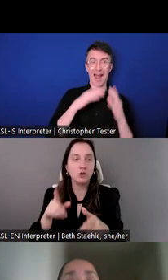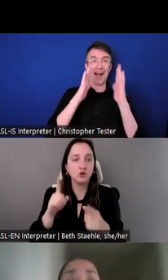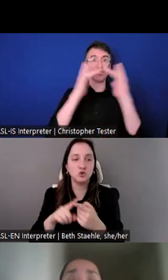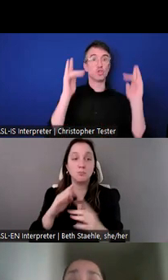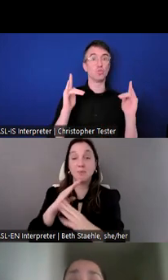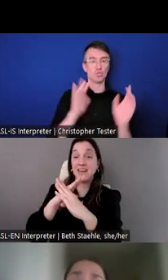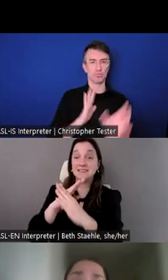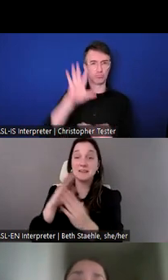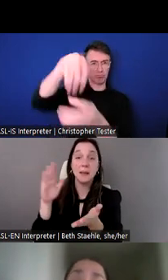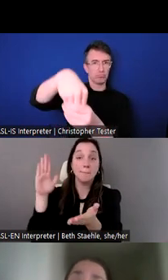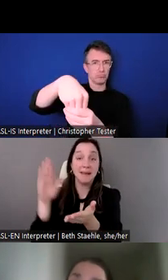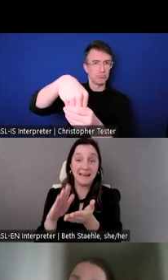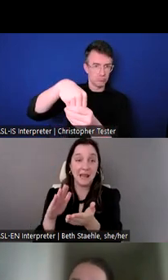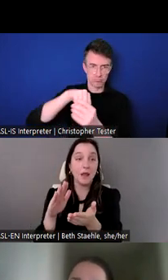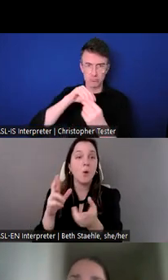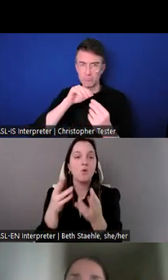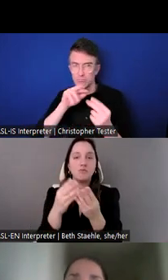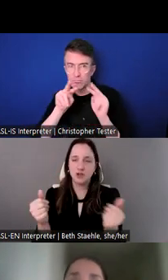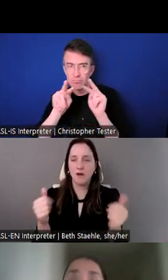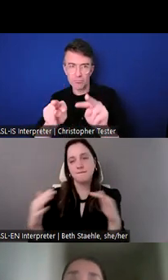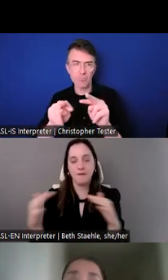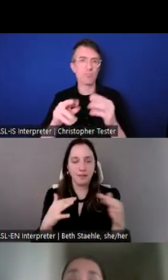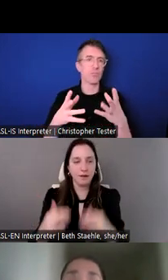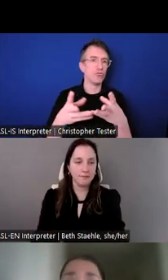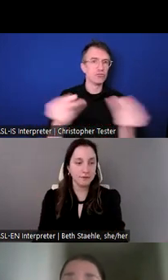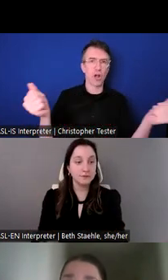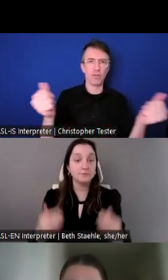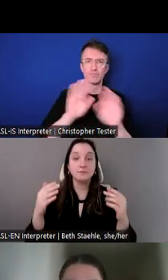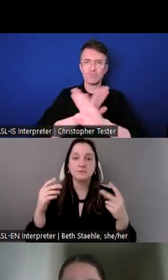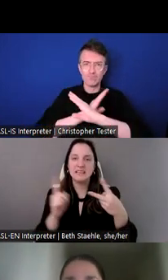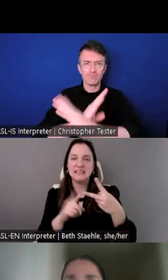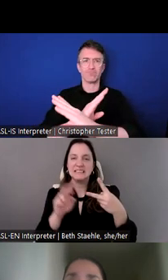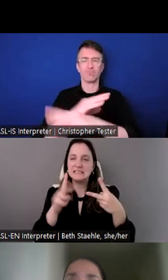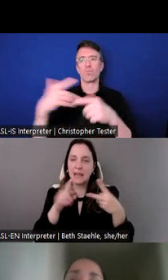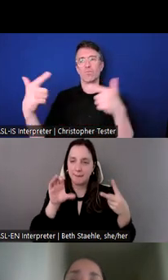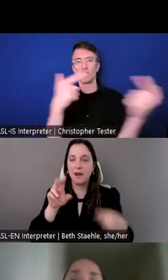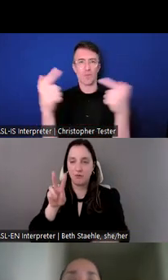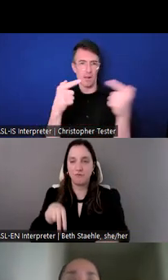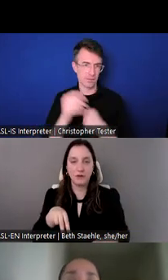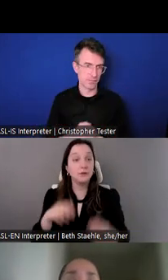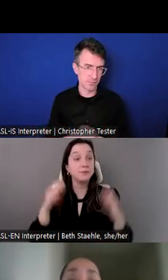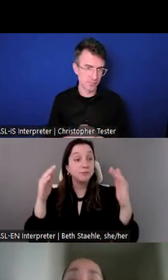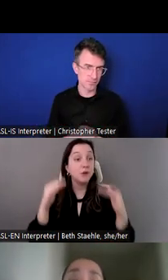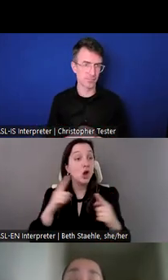To reduce future crises and the need for costly interventions, USIP works with governments